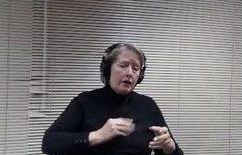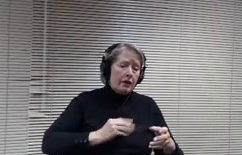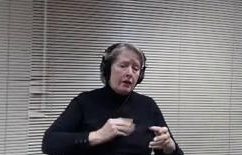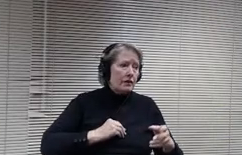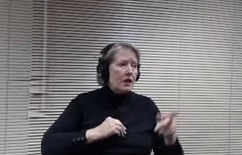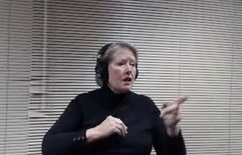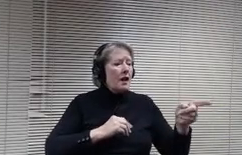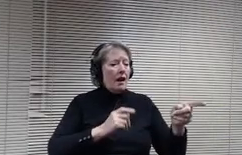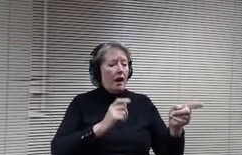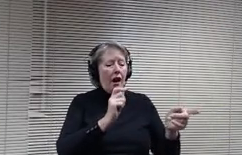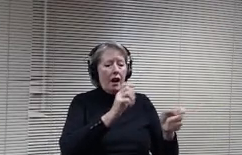you, if everybody.